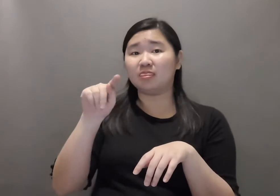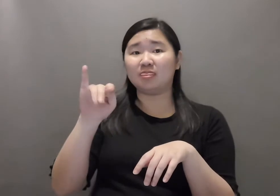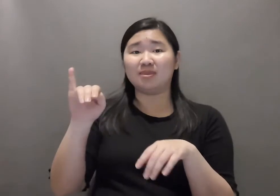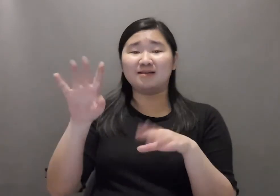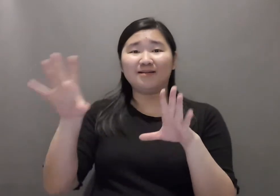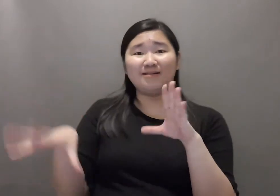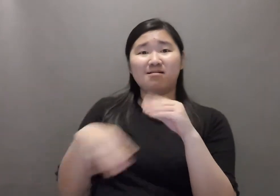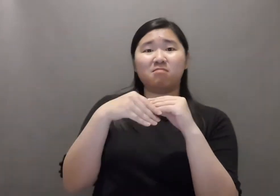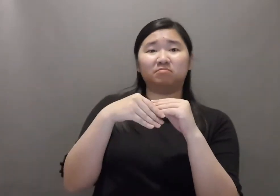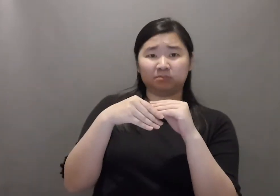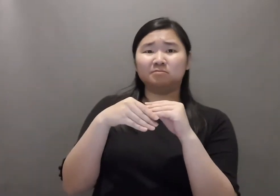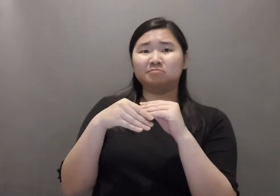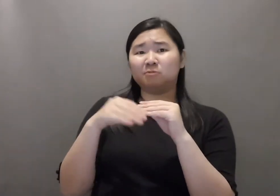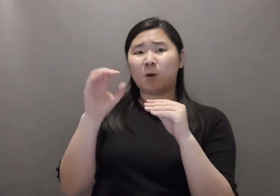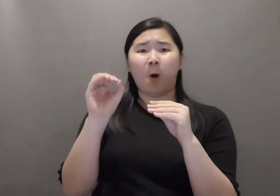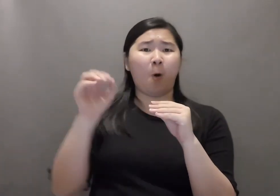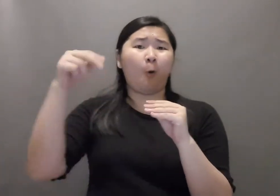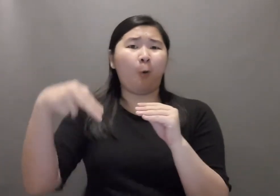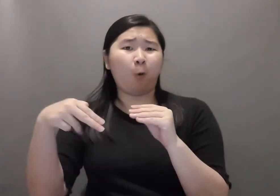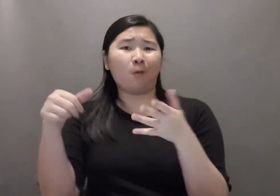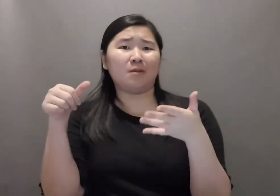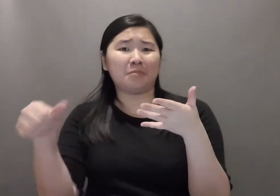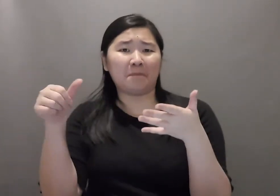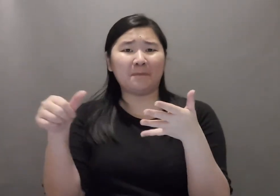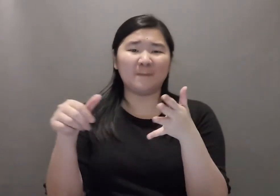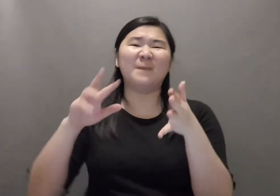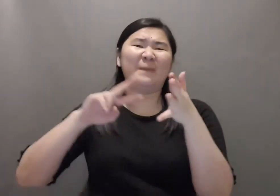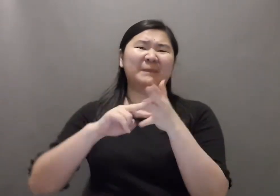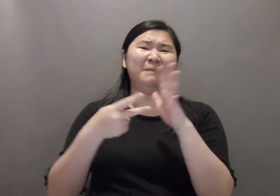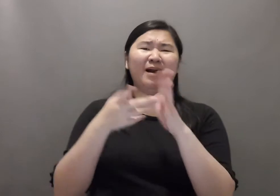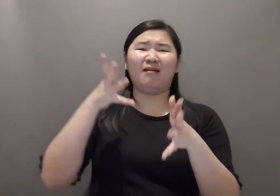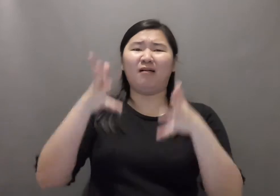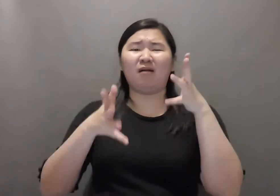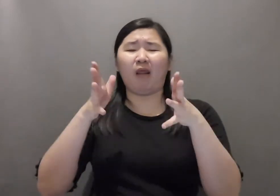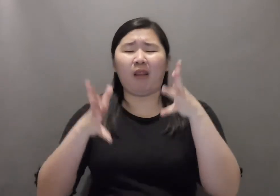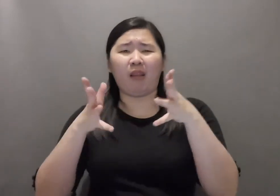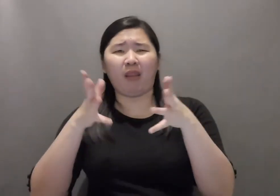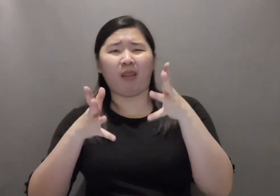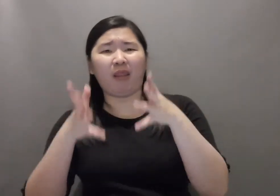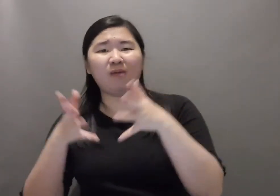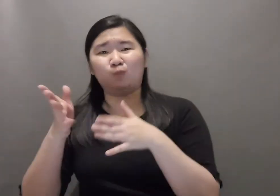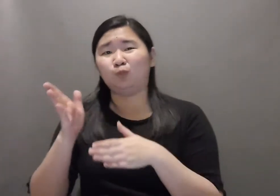causing the image of the signer to bounce around in the recording.